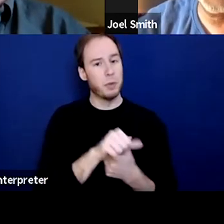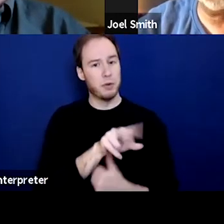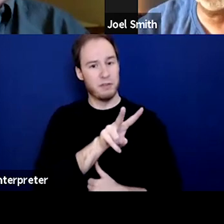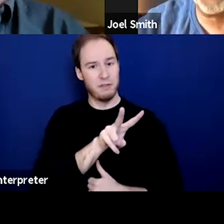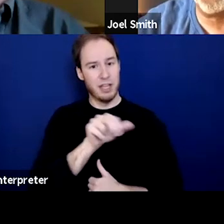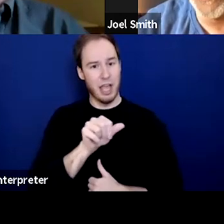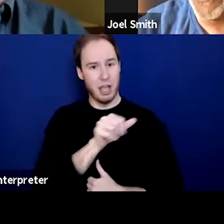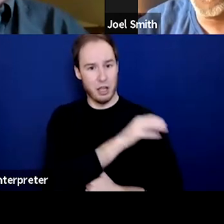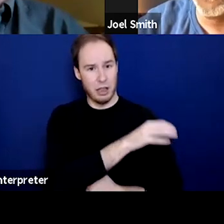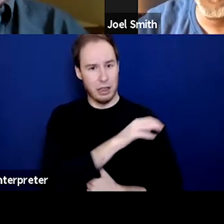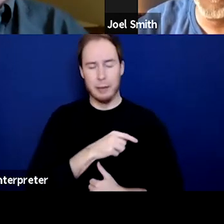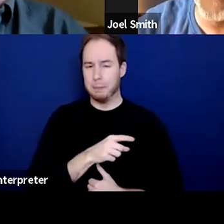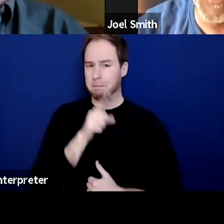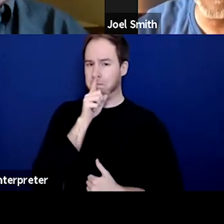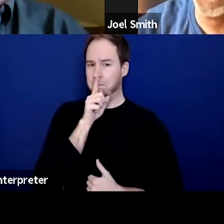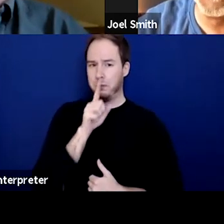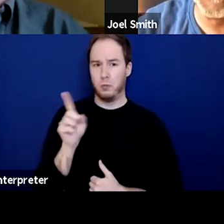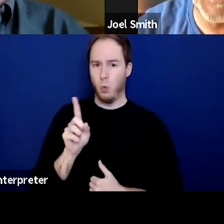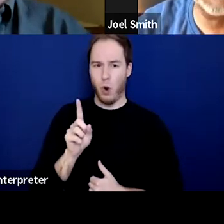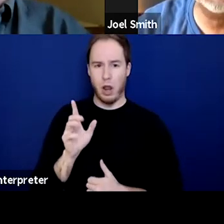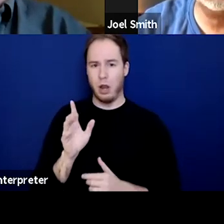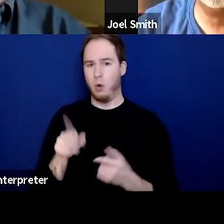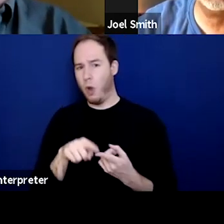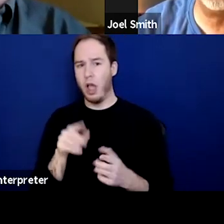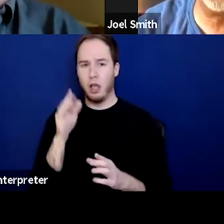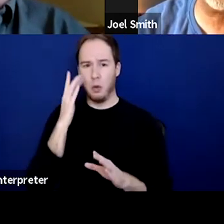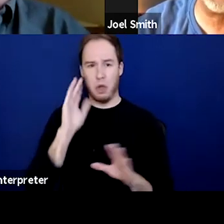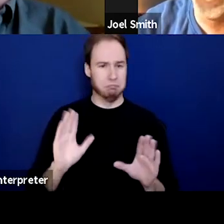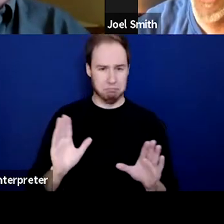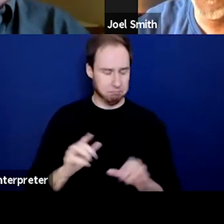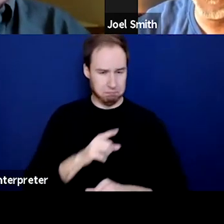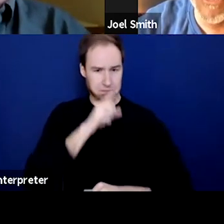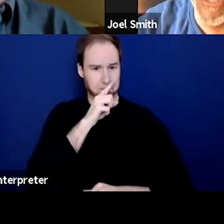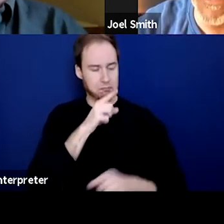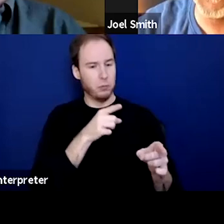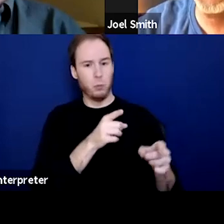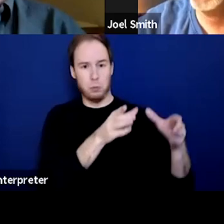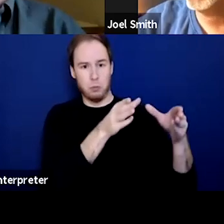I won't say where, who, when, why, or any of that, there was someone, a doctor,